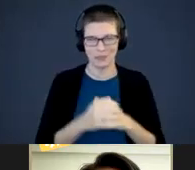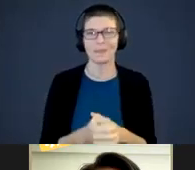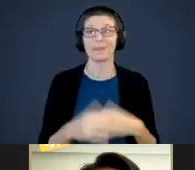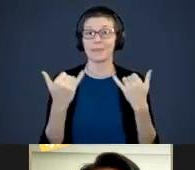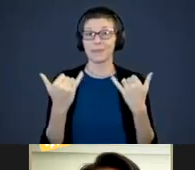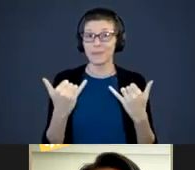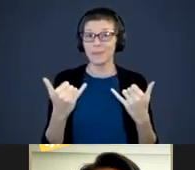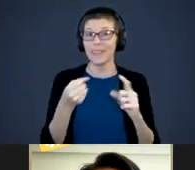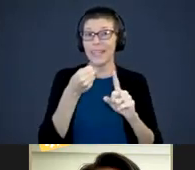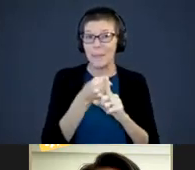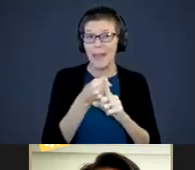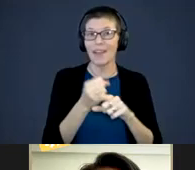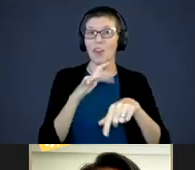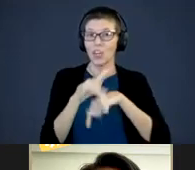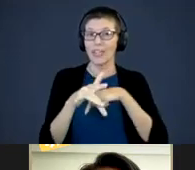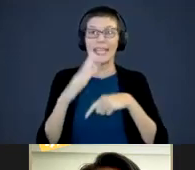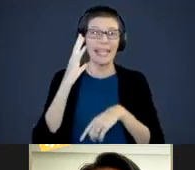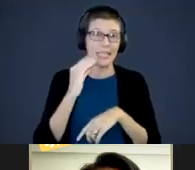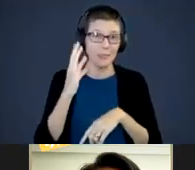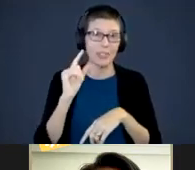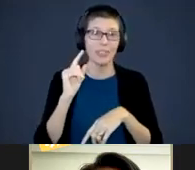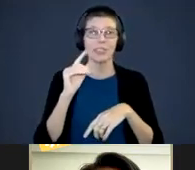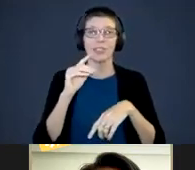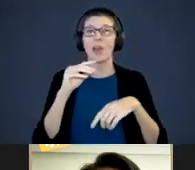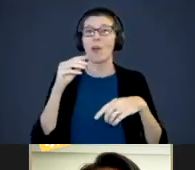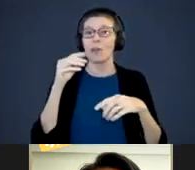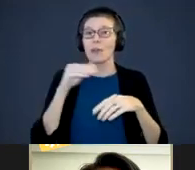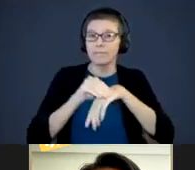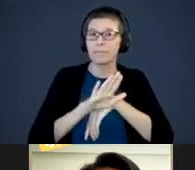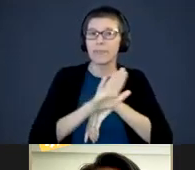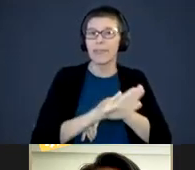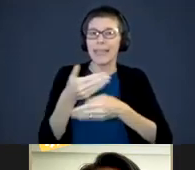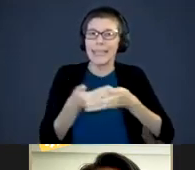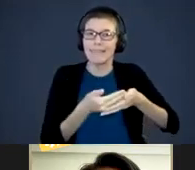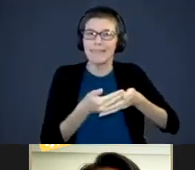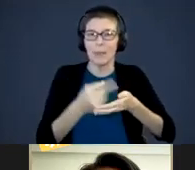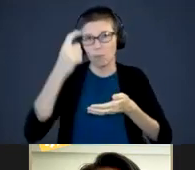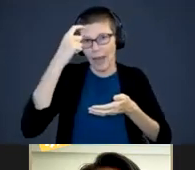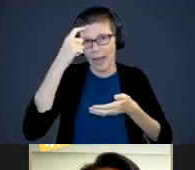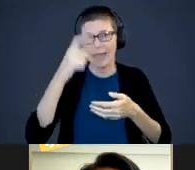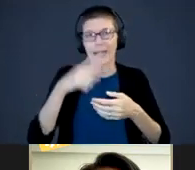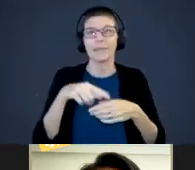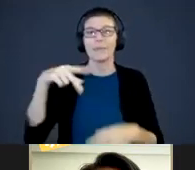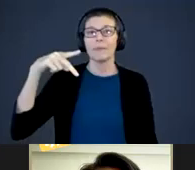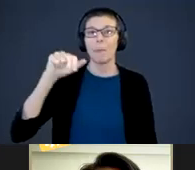Early Experiences on the Infant Brain. This is Paula Pittman. She is the director of Ski-Hi